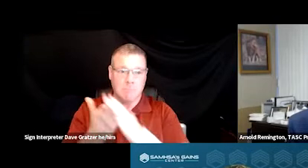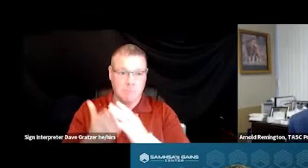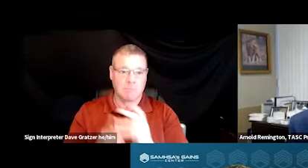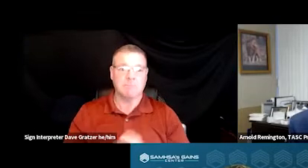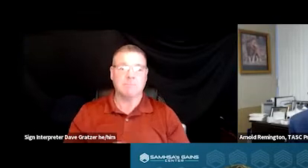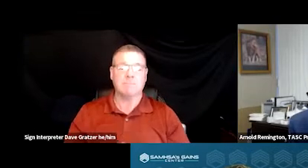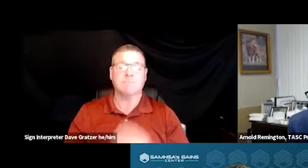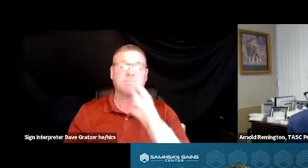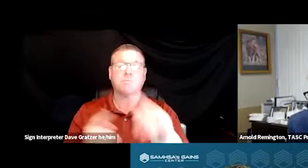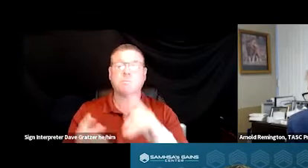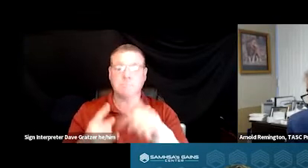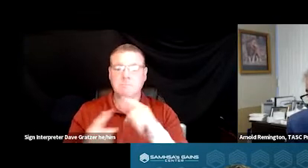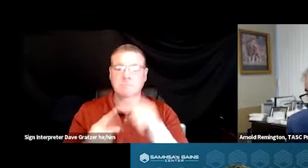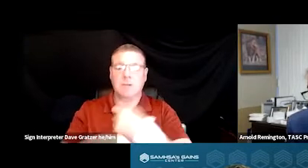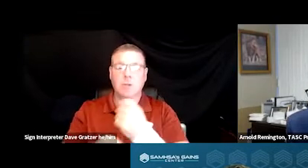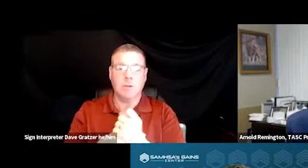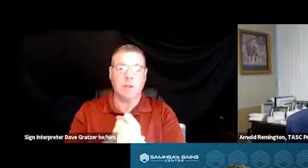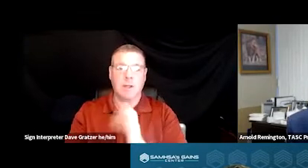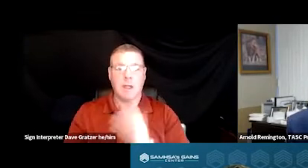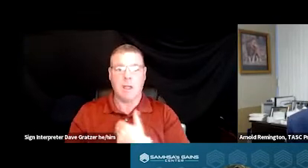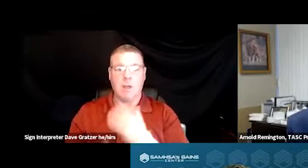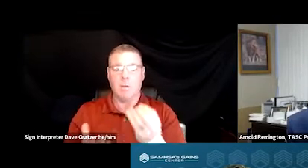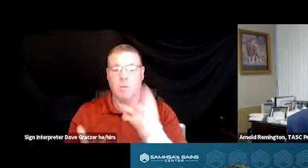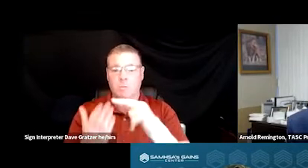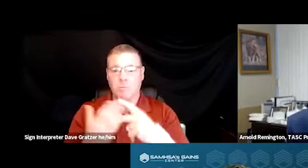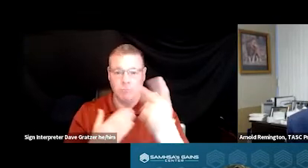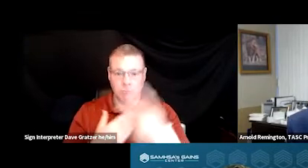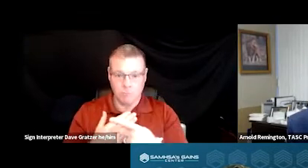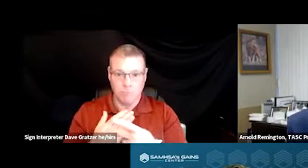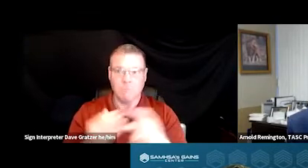And then we created our own program with those.